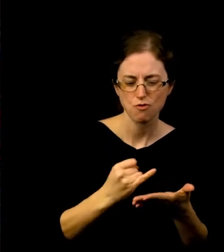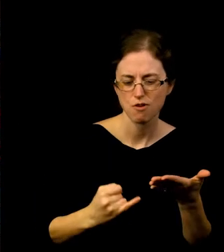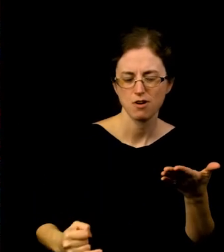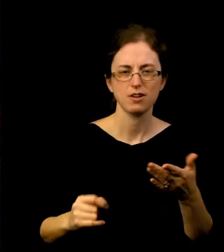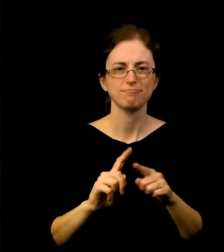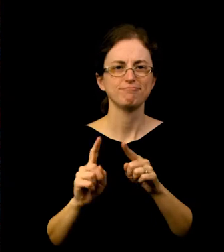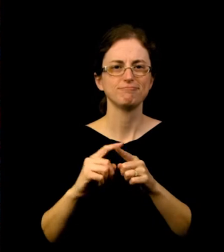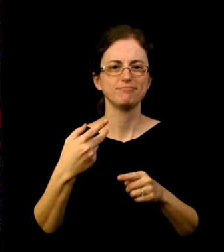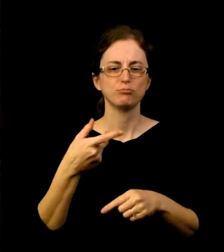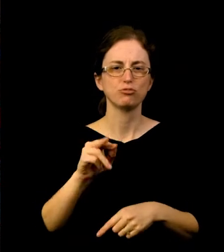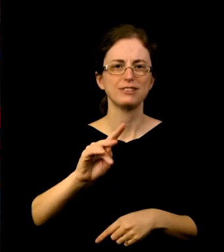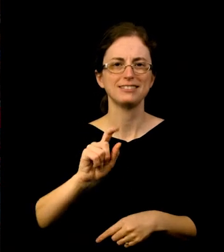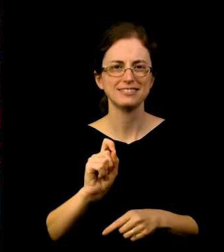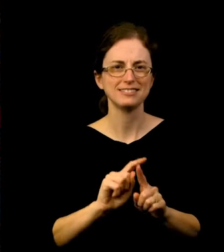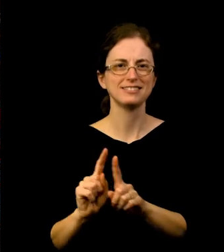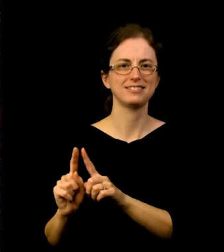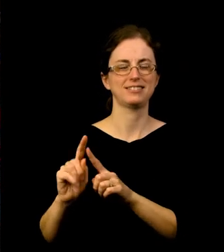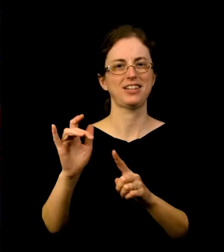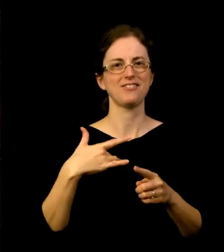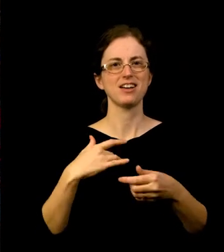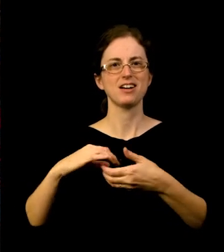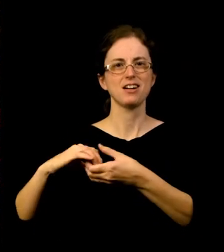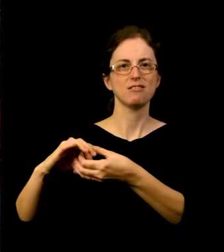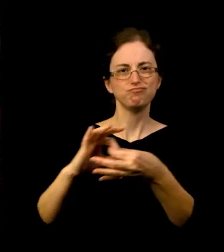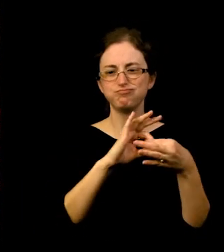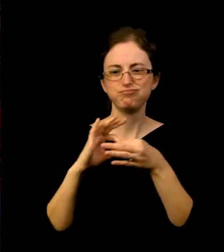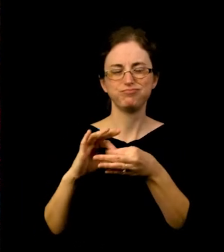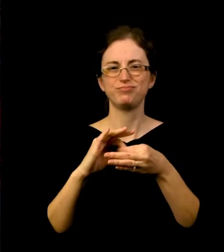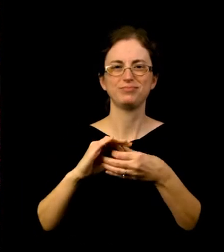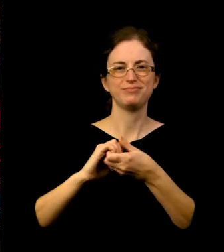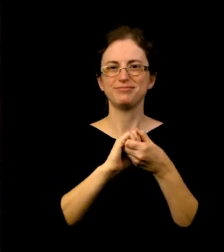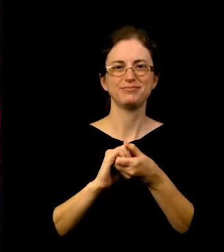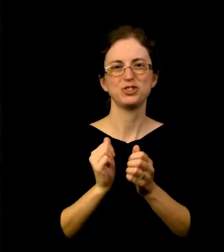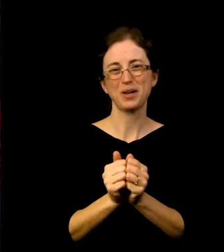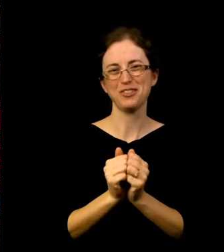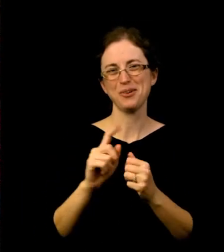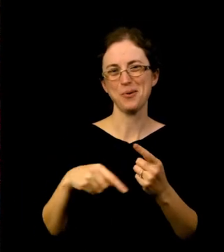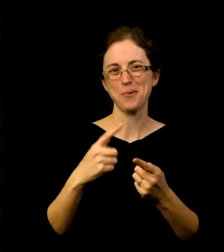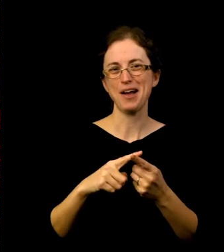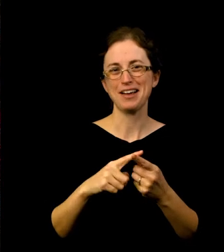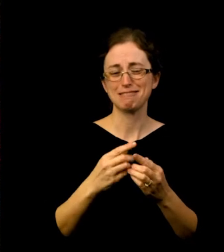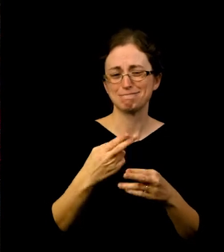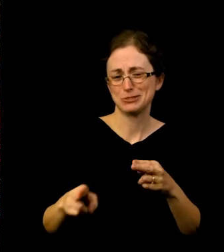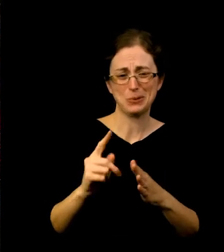when we could feel comfortable being together outdoors before the Delta variant came up.